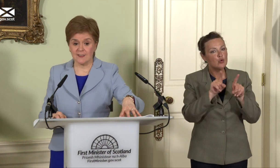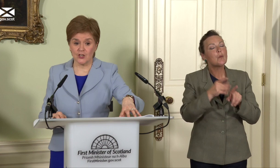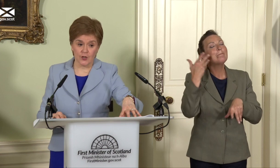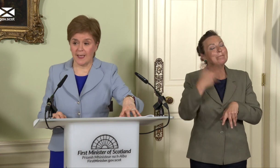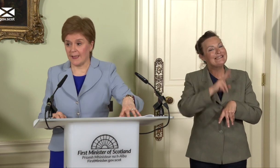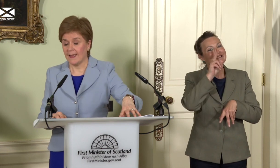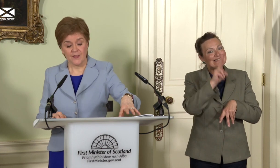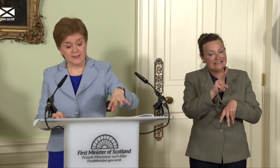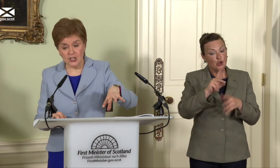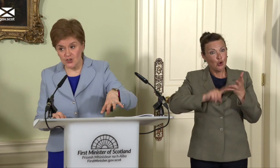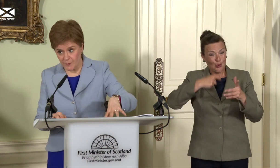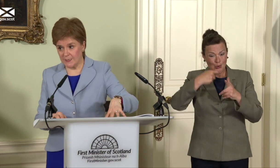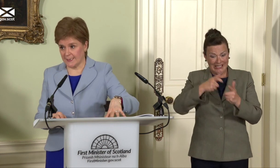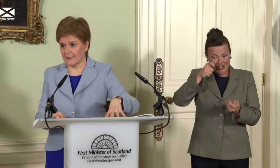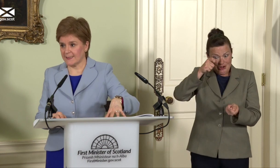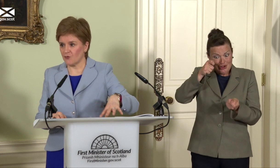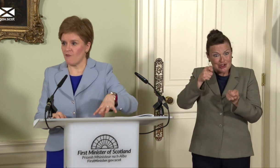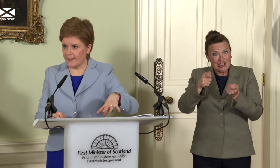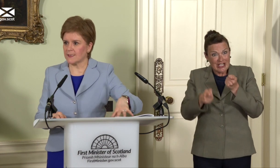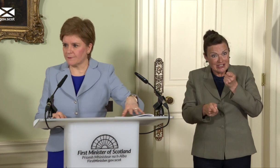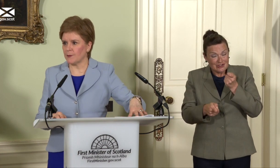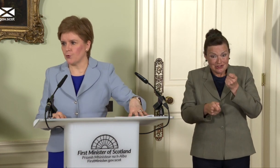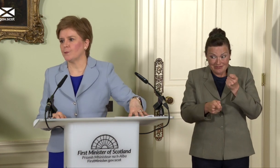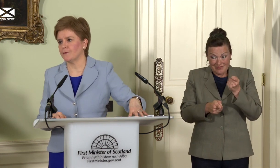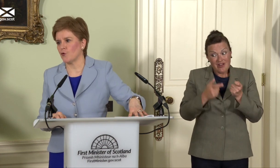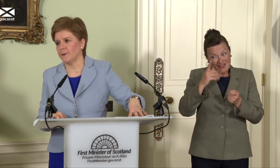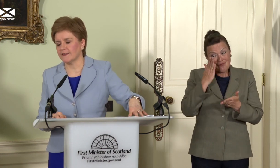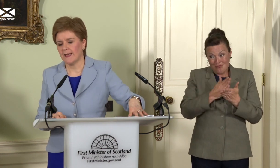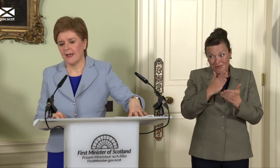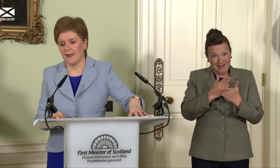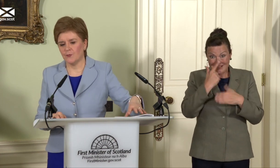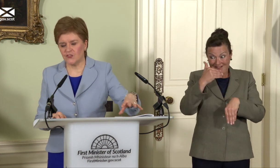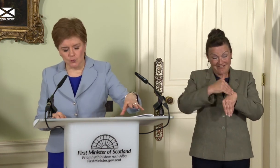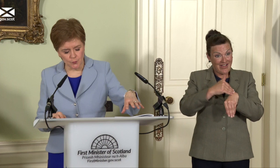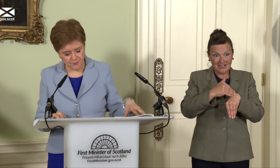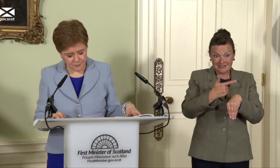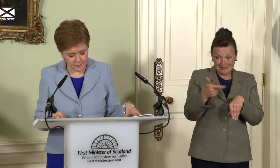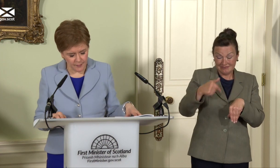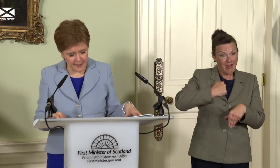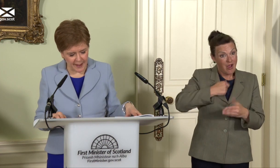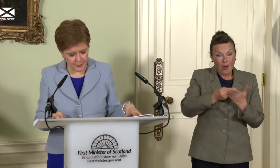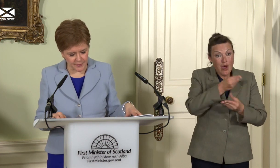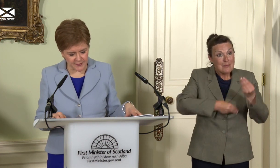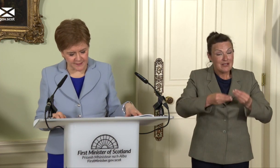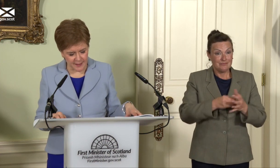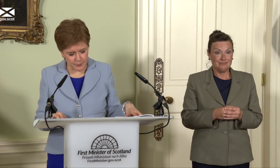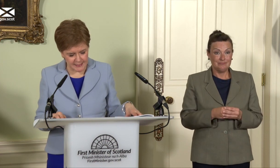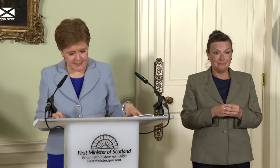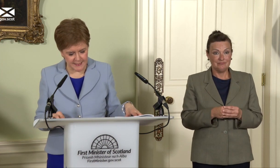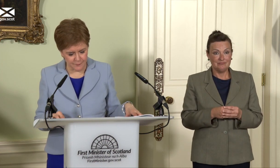UK that is contributing to this relatively poor performance. So I think there’s plenty in here for